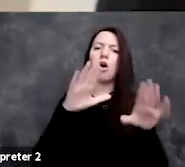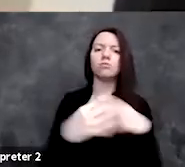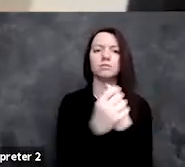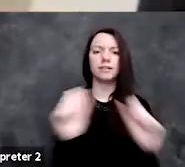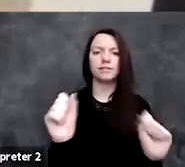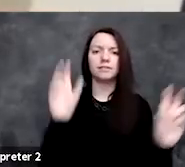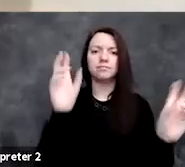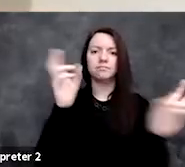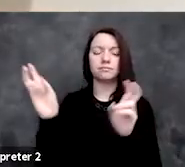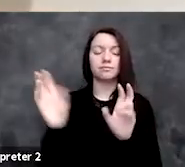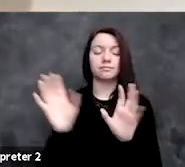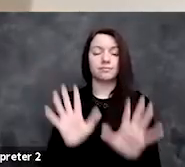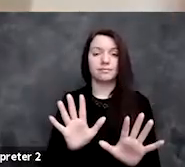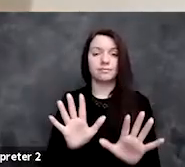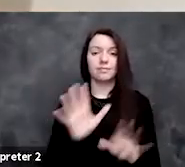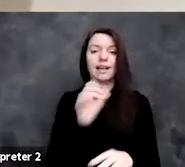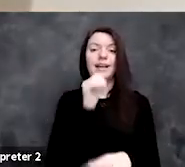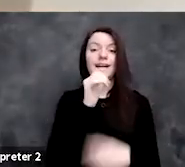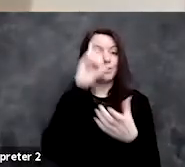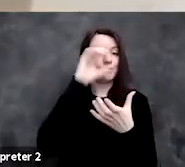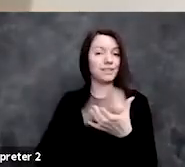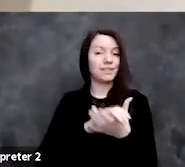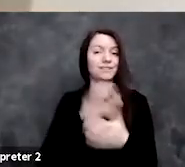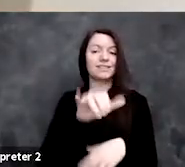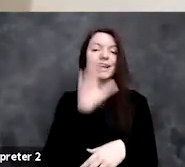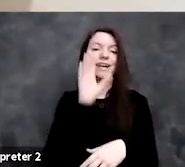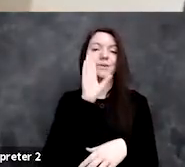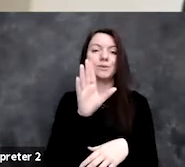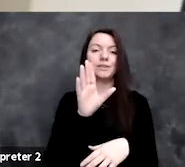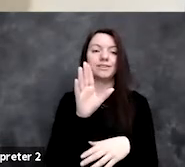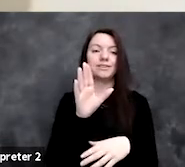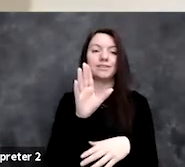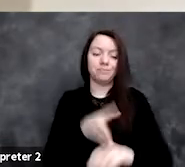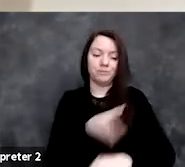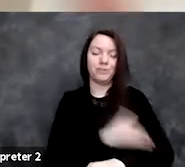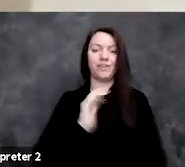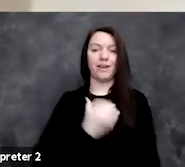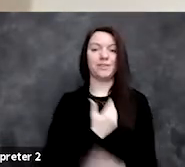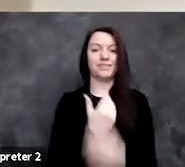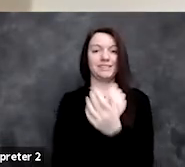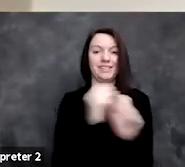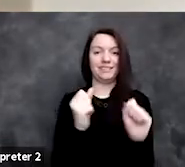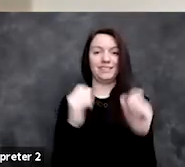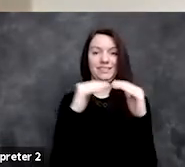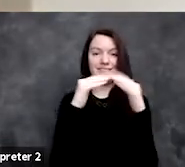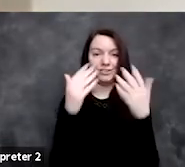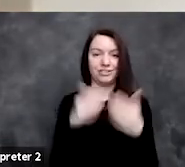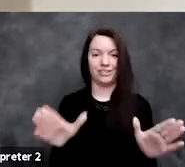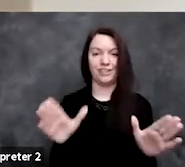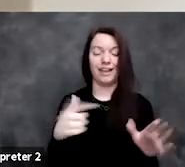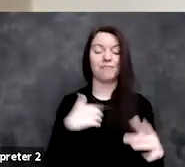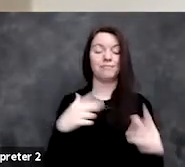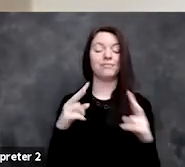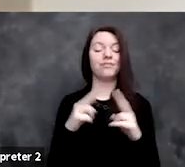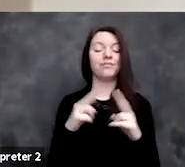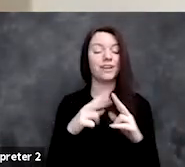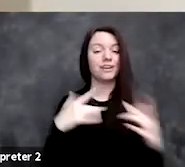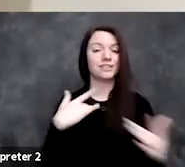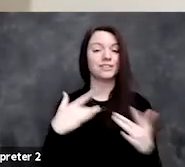and I don't think that it's going to actually make us safer, and so I worry that if we normalize,